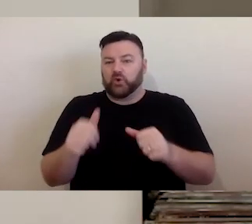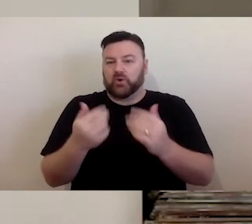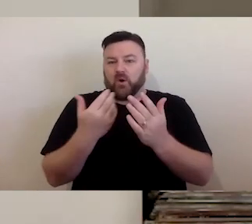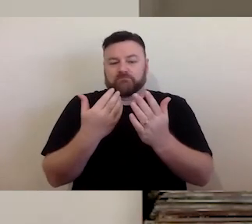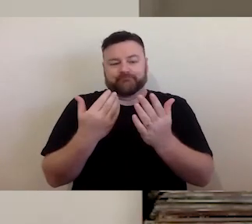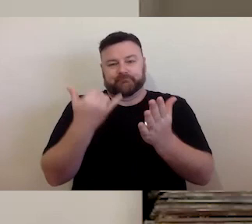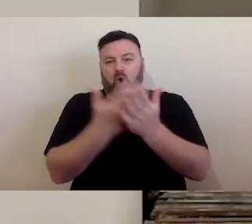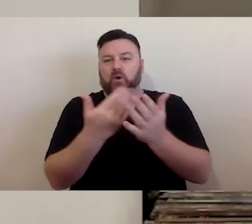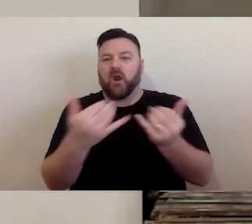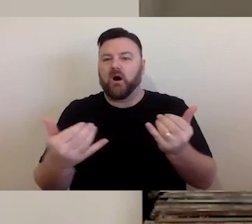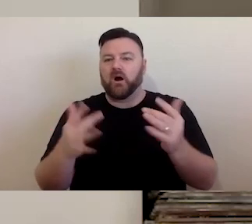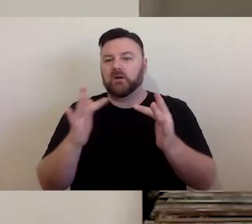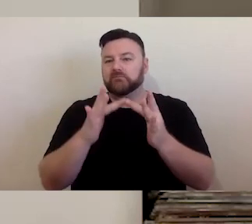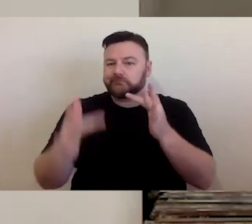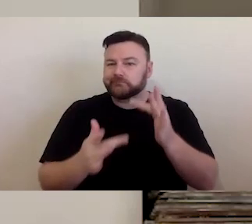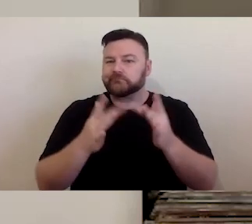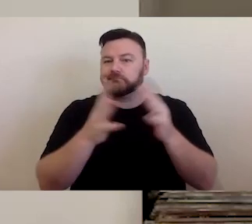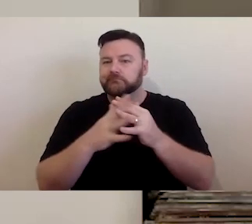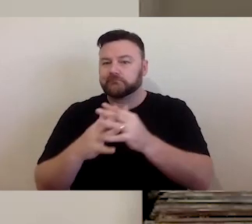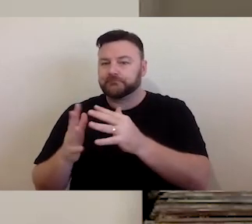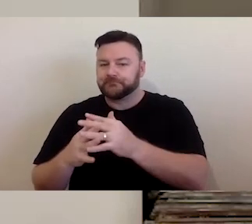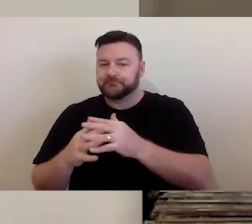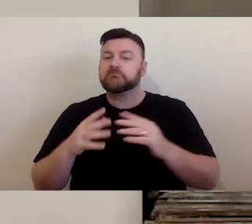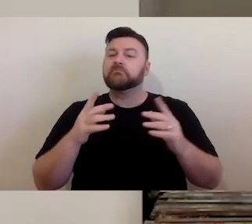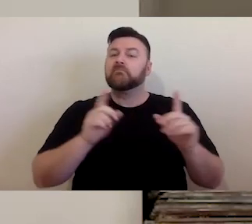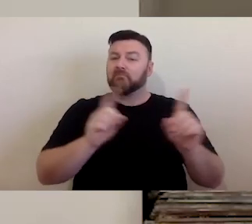thing here is that the nature of online means that copyright